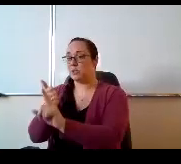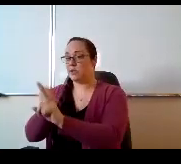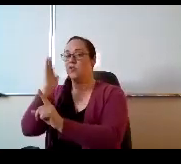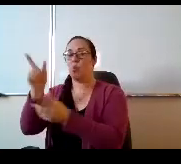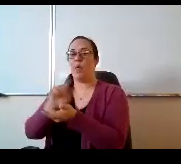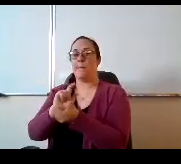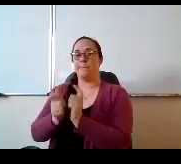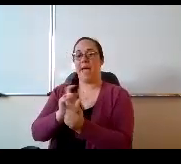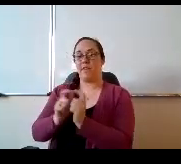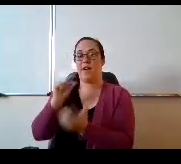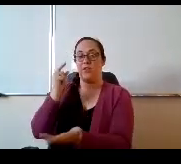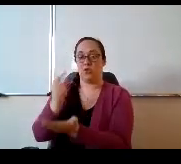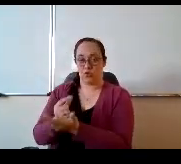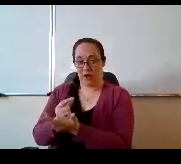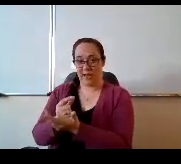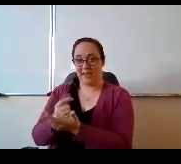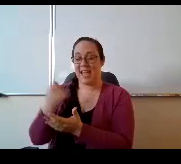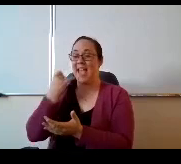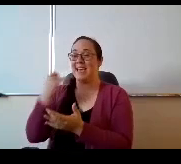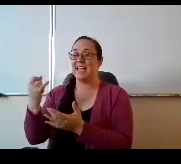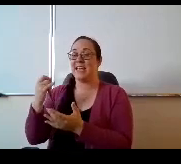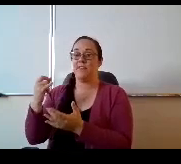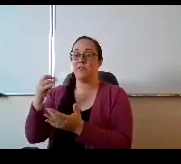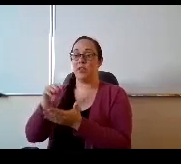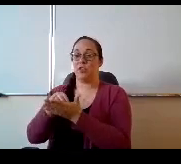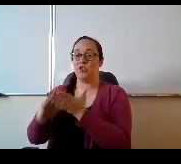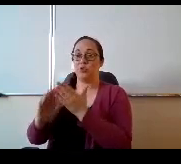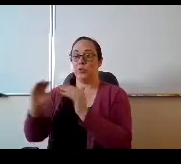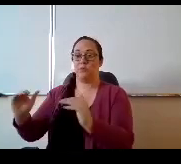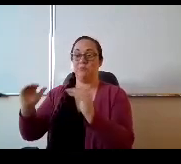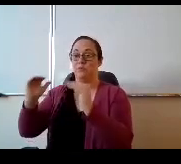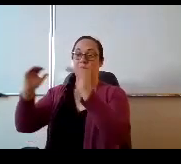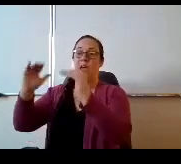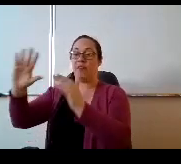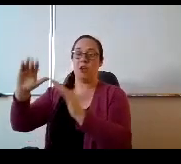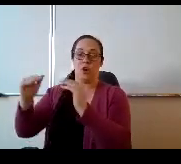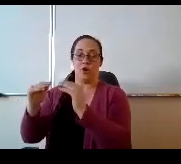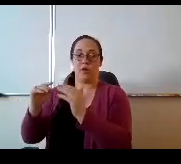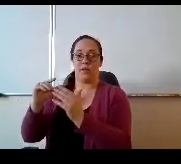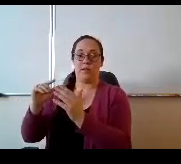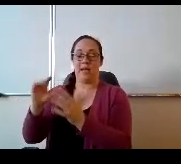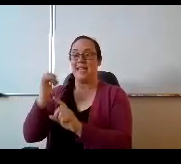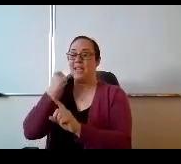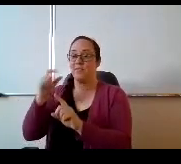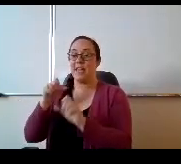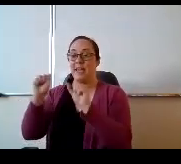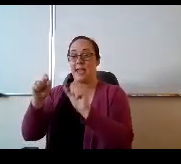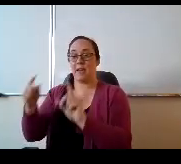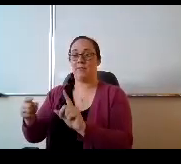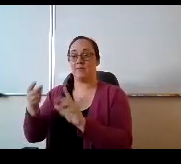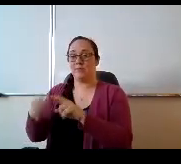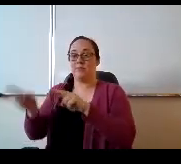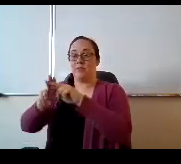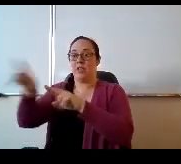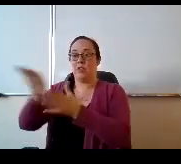And if a student achieves at a certain level then they can raise those grades and give that credit back something we've never done before.